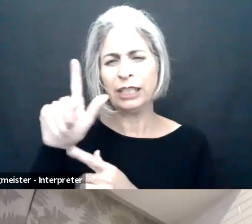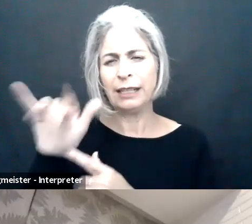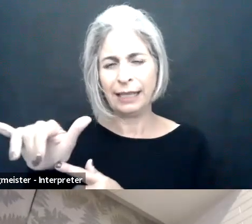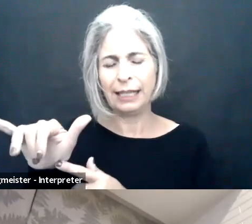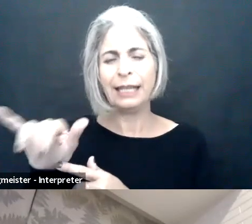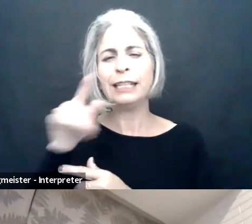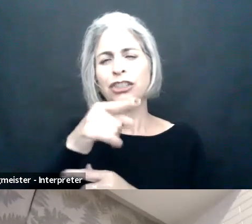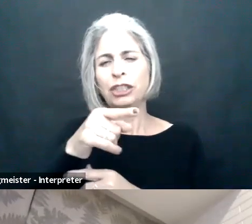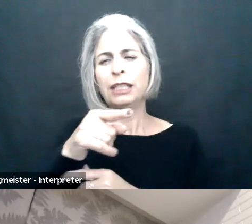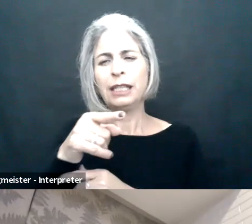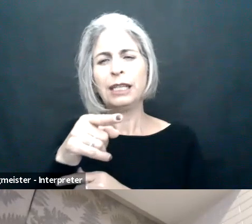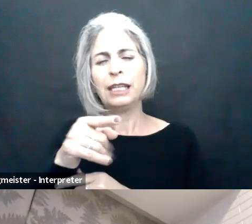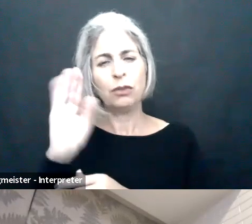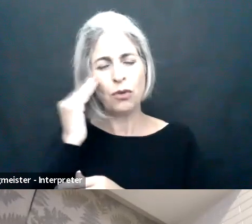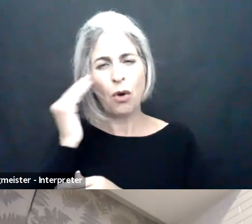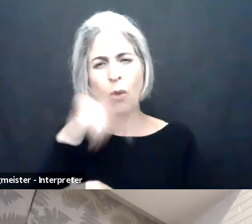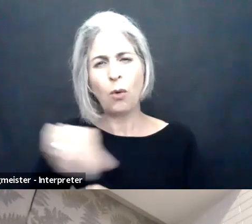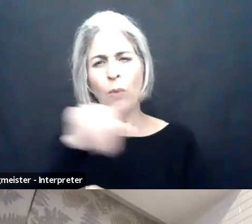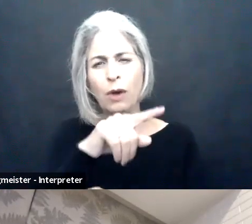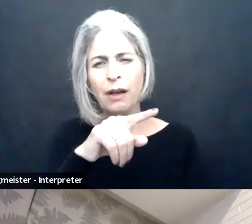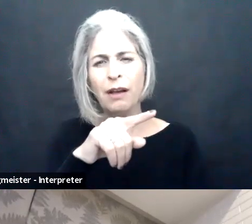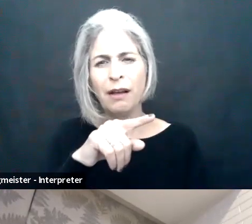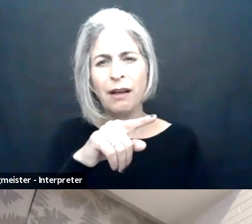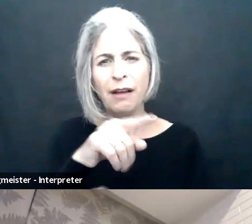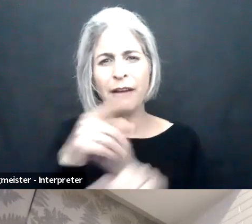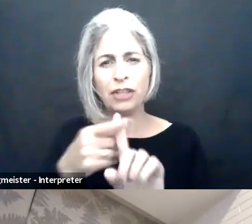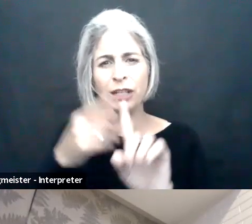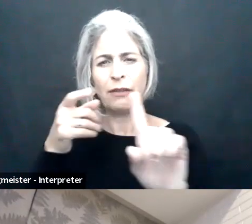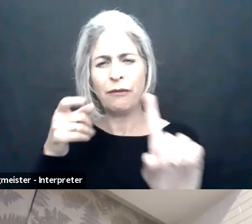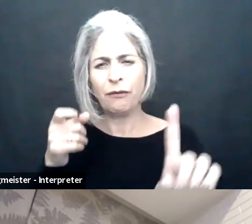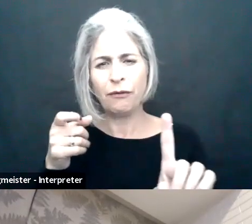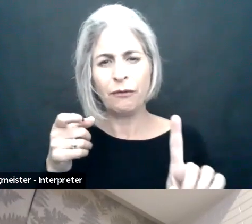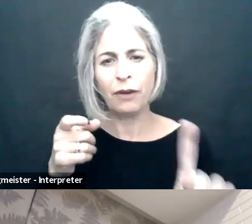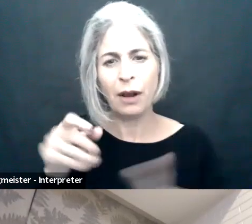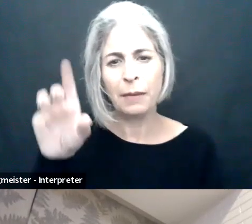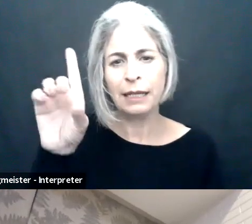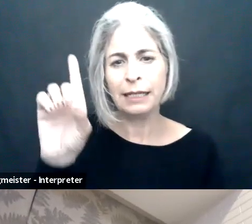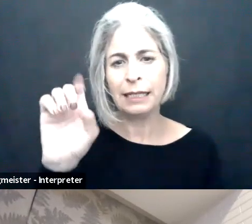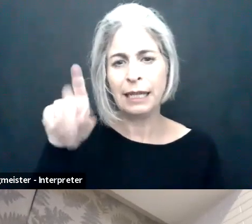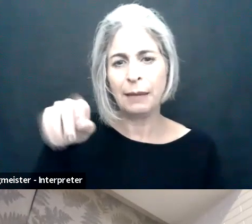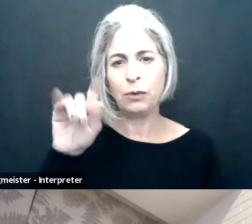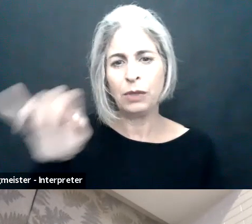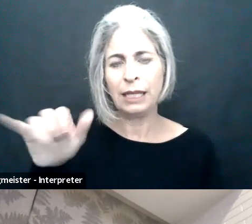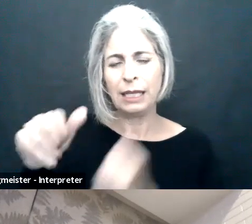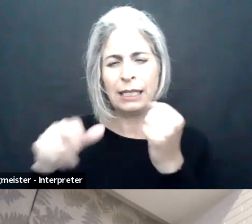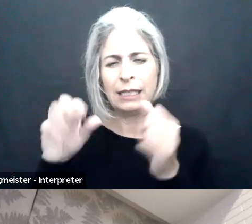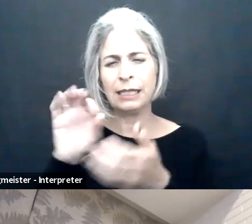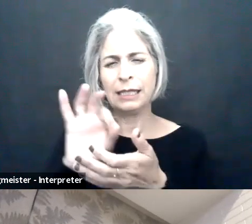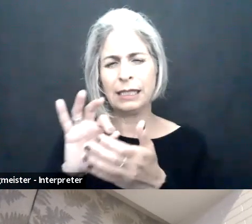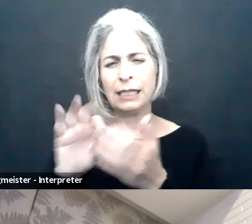the department assistant secretary for the US Department of Labor.